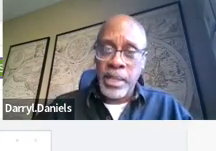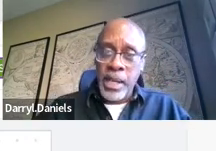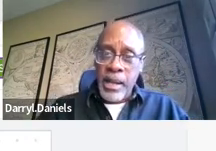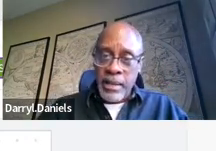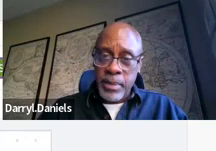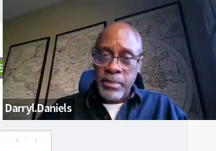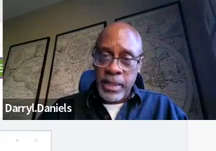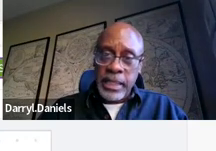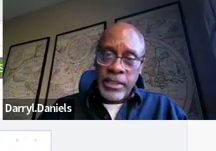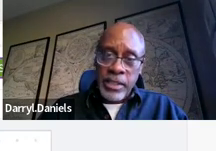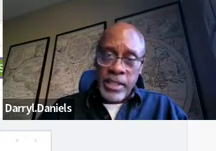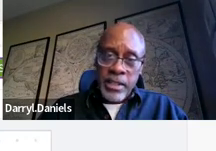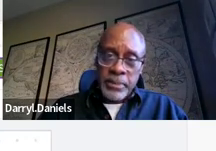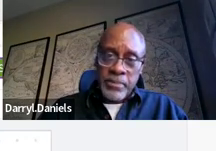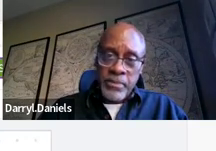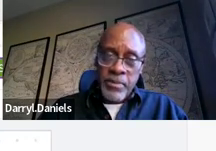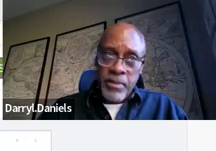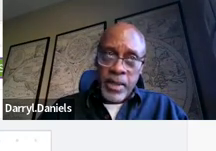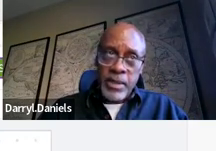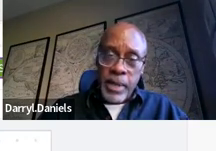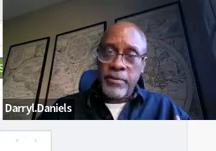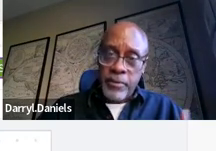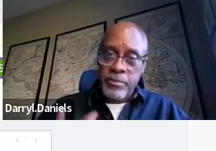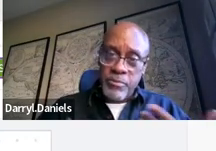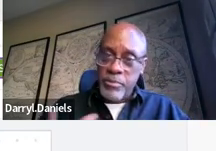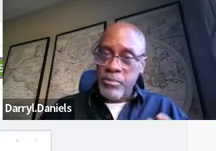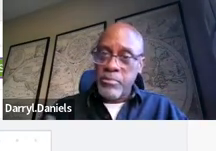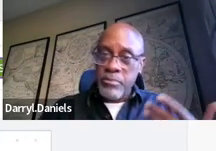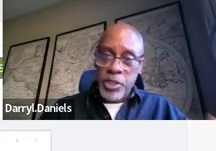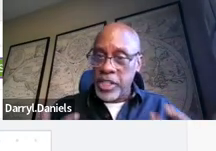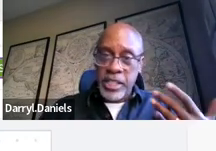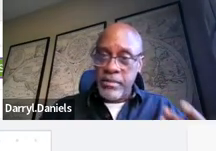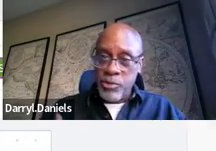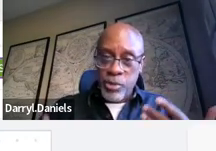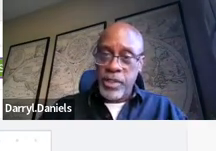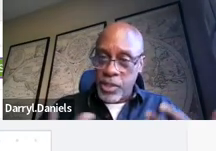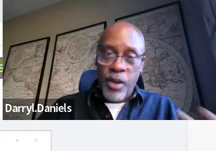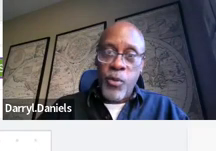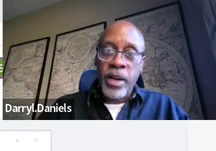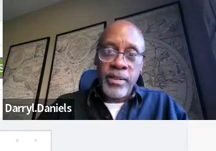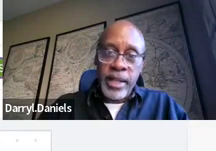But clearly some kind of machine-driven software.